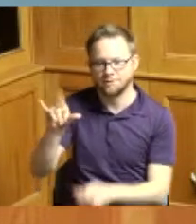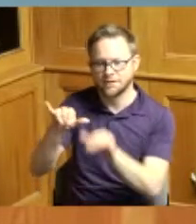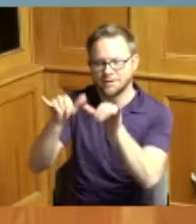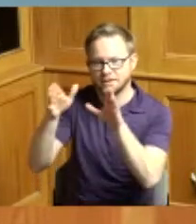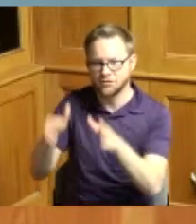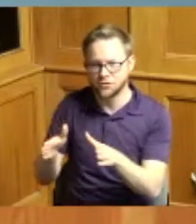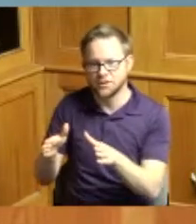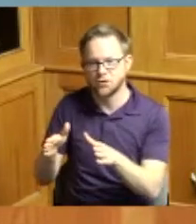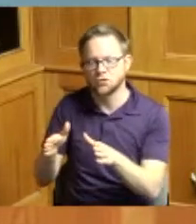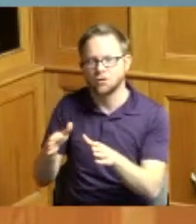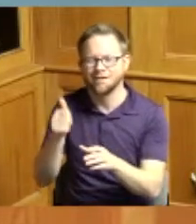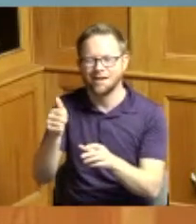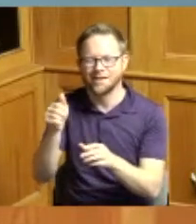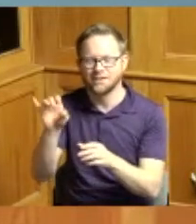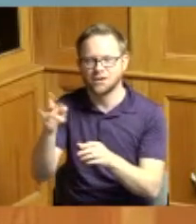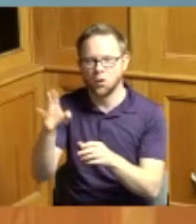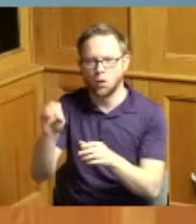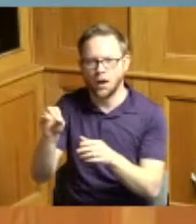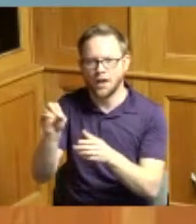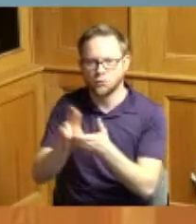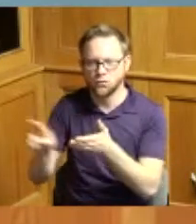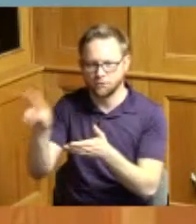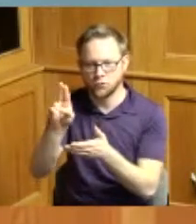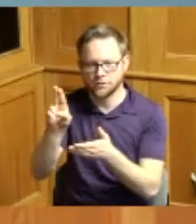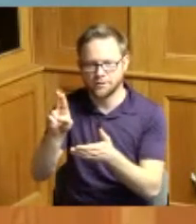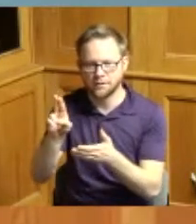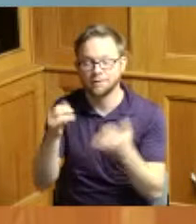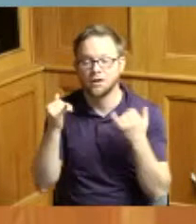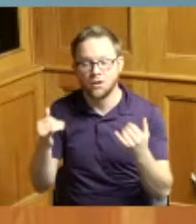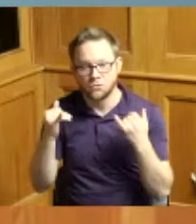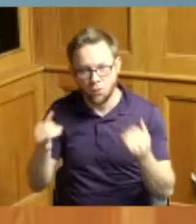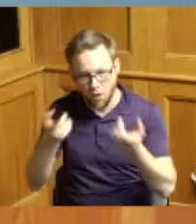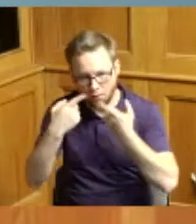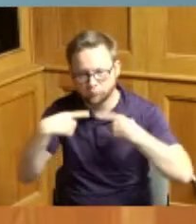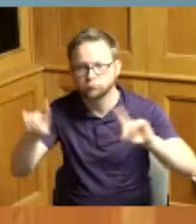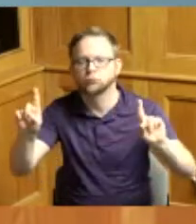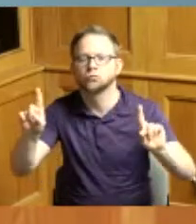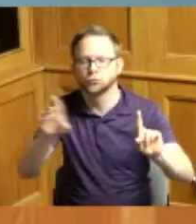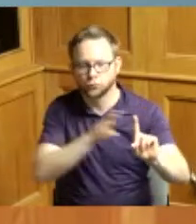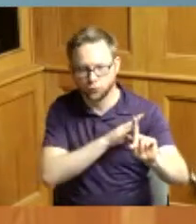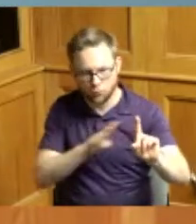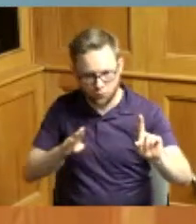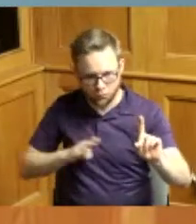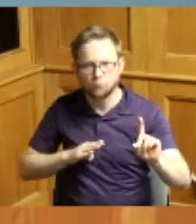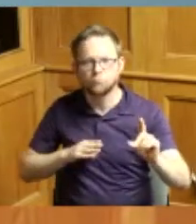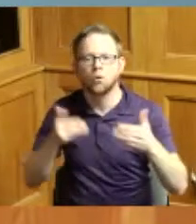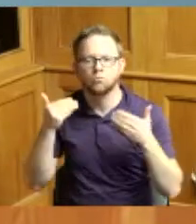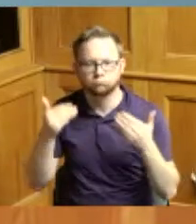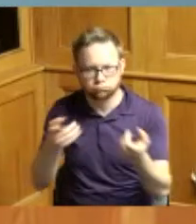at Ohio university now therefore be proclaimed Hamilton County Board of Commissioners honors